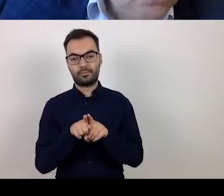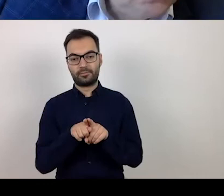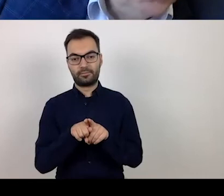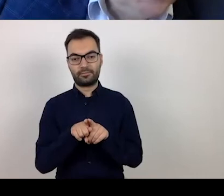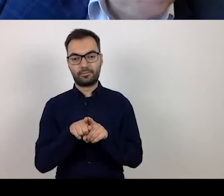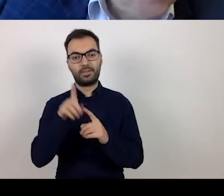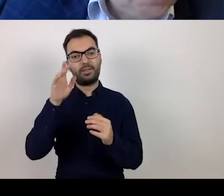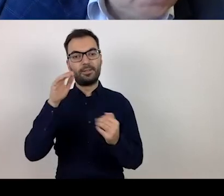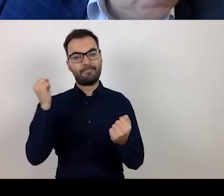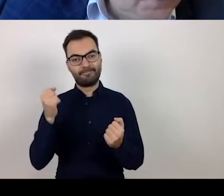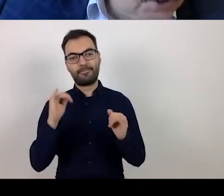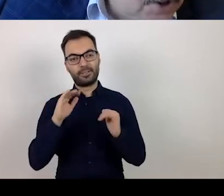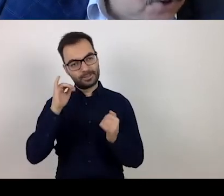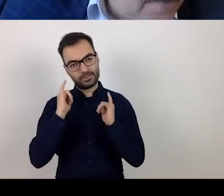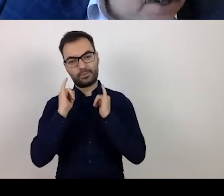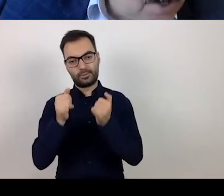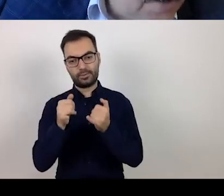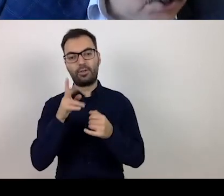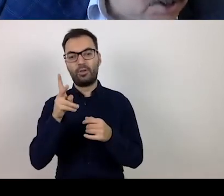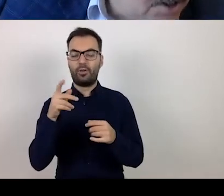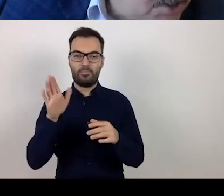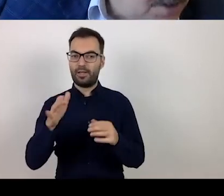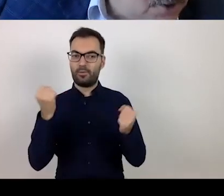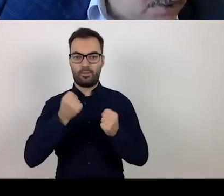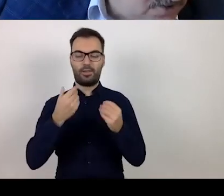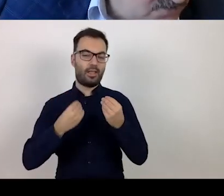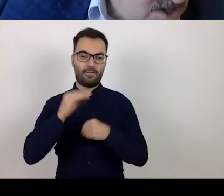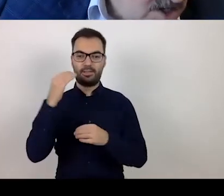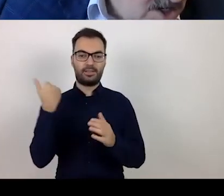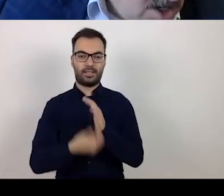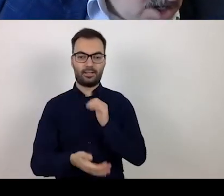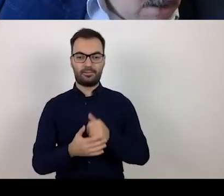who have experienced the biggest drop in turnover.